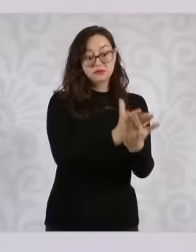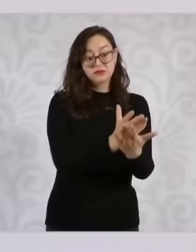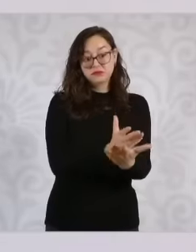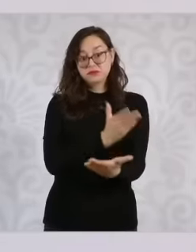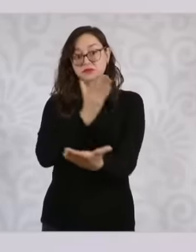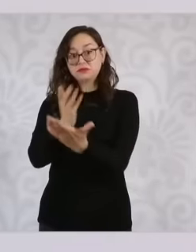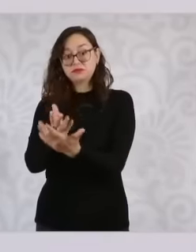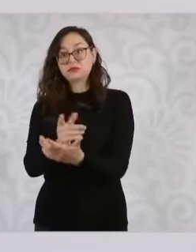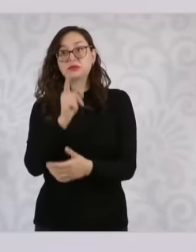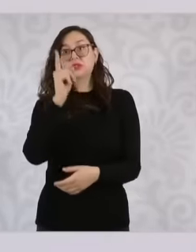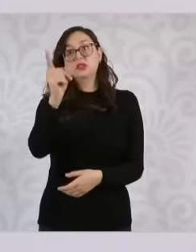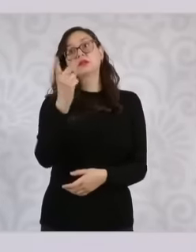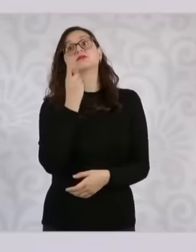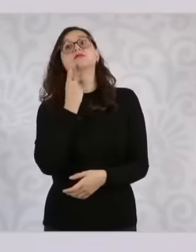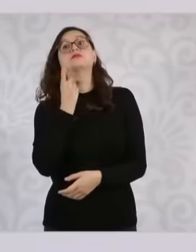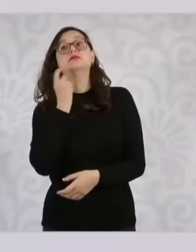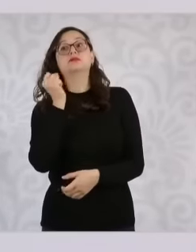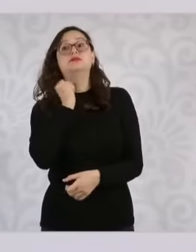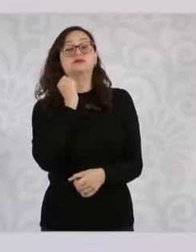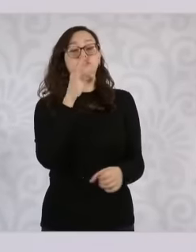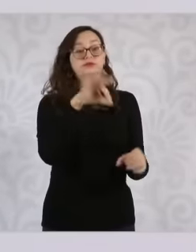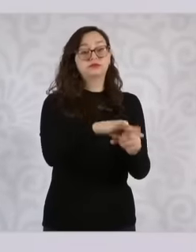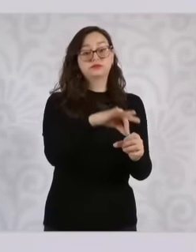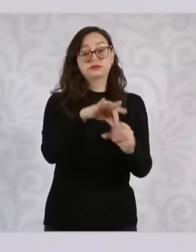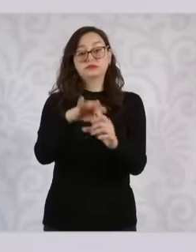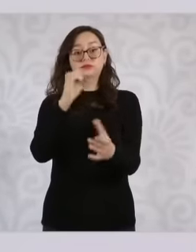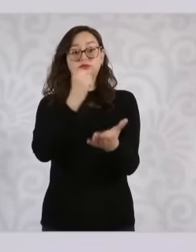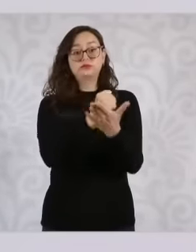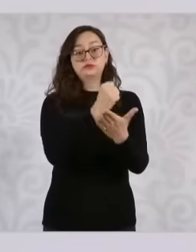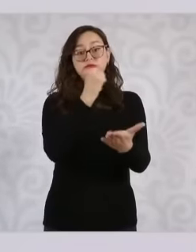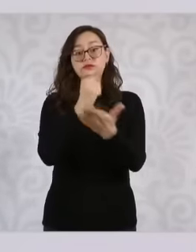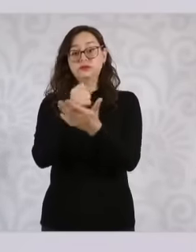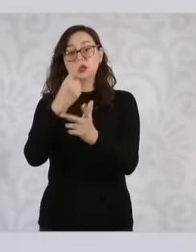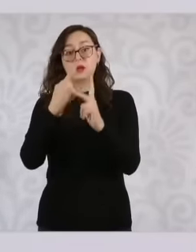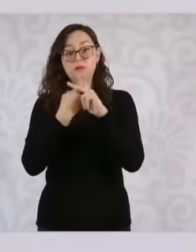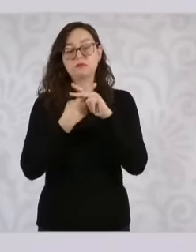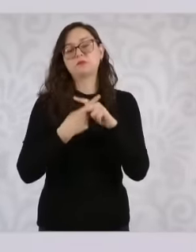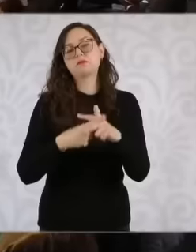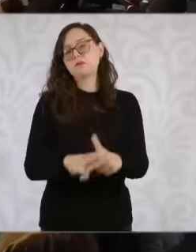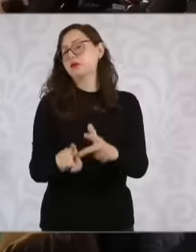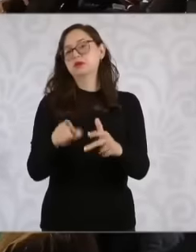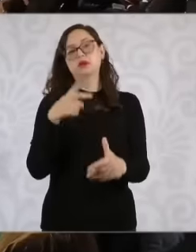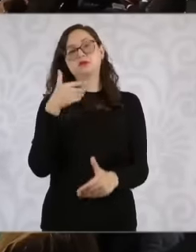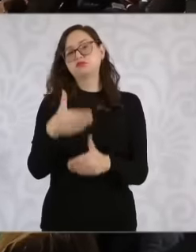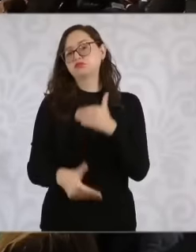soon so that the call can be issued by the Senate of the Presidential Republic